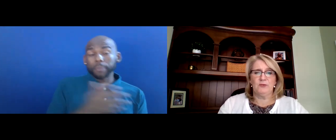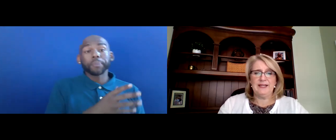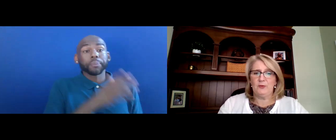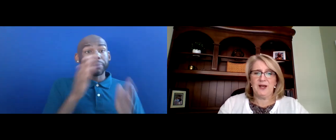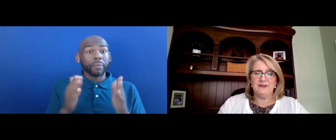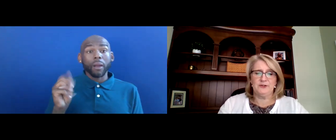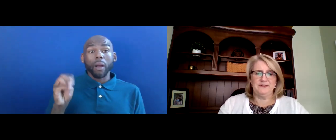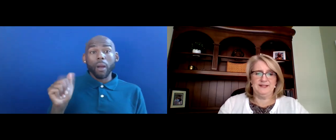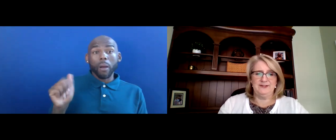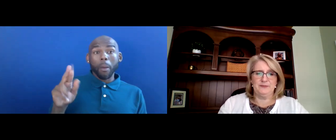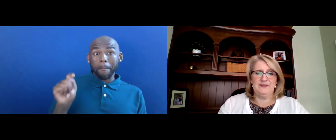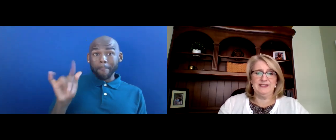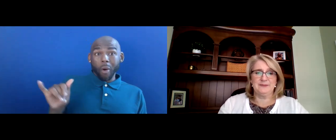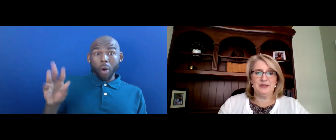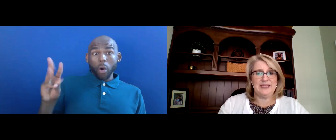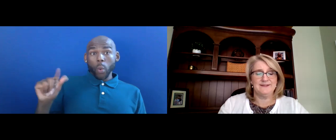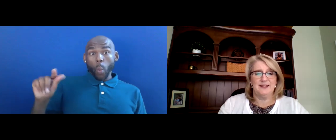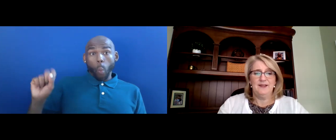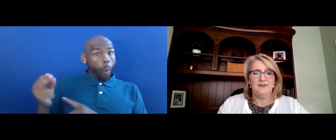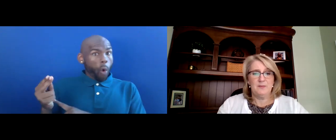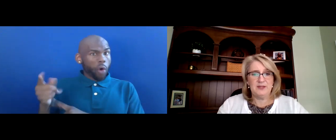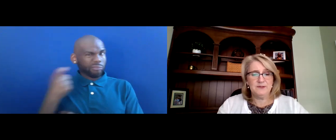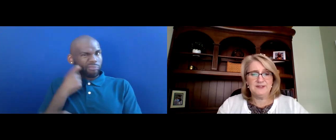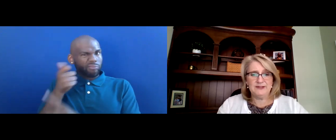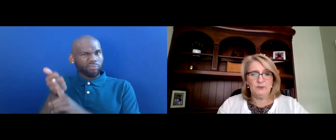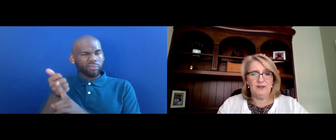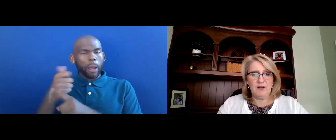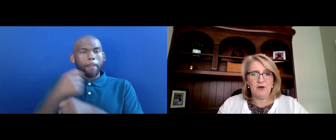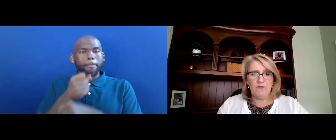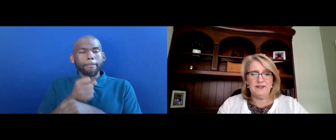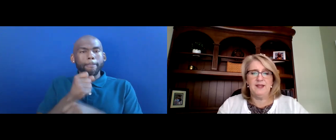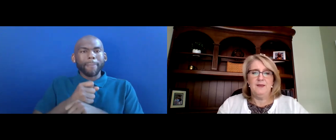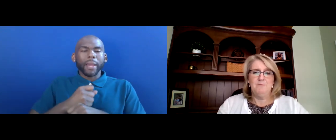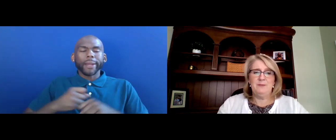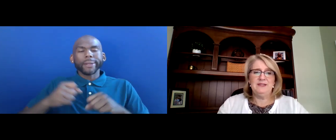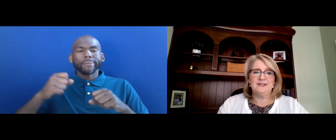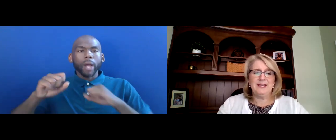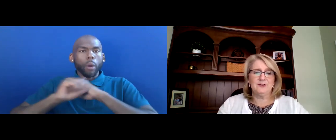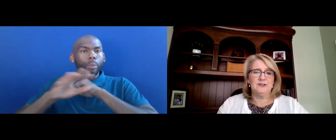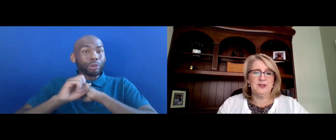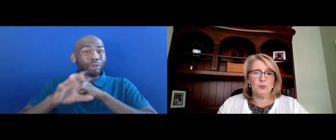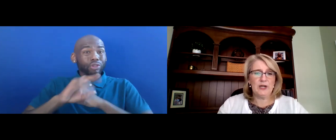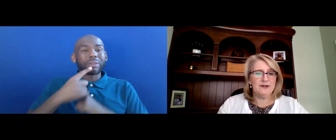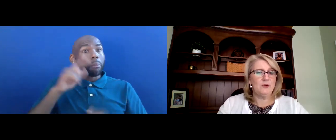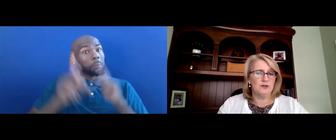RADIO PUBLIC SERVICE ANNOUNCEMENT THAT EXPLAINS THAT PEOPLE DEALING WITH LONG COVID MAYBE ENTITLED TO TEMPORARY OR